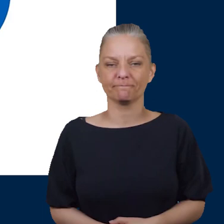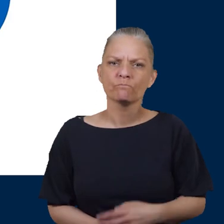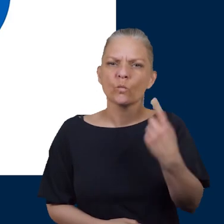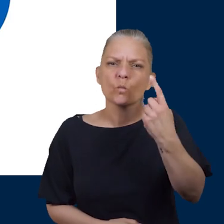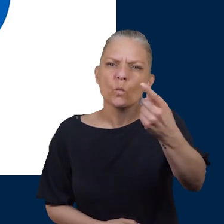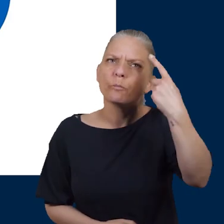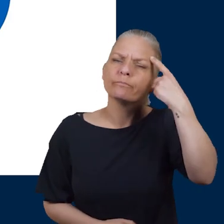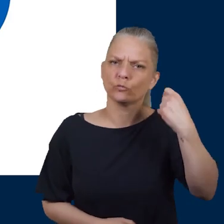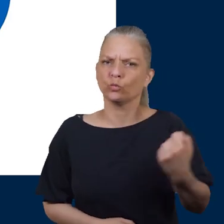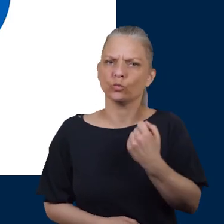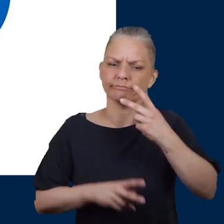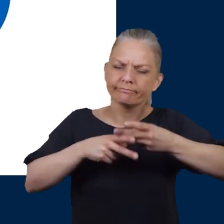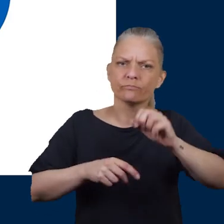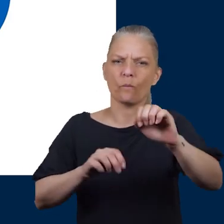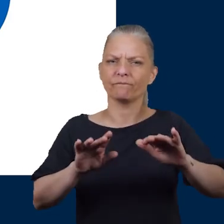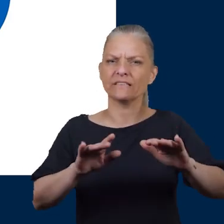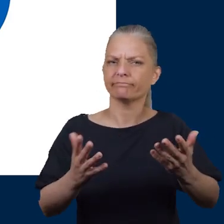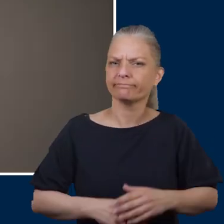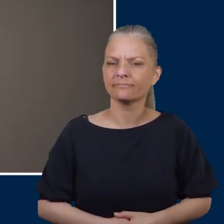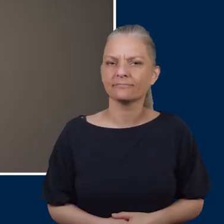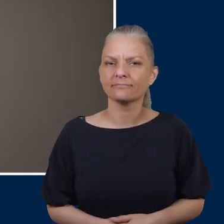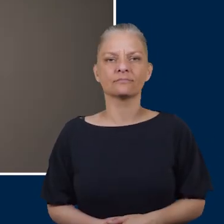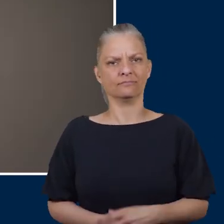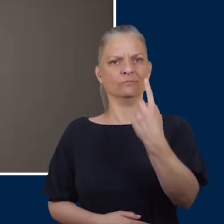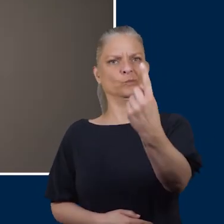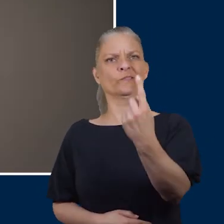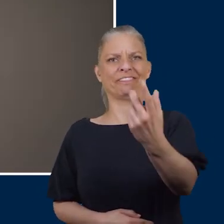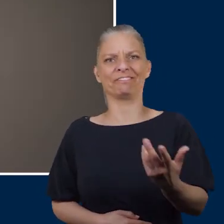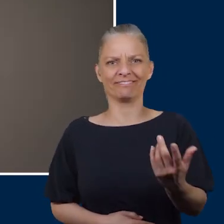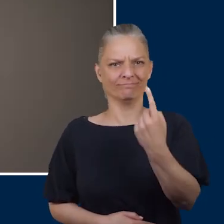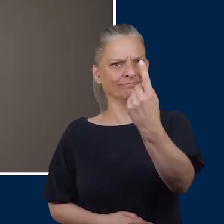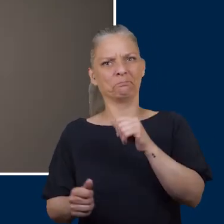Who do you think should look after your feet? You are the best person to look after your